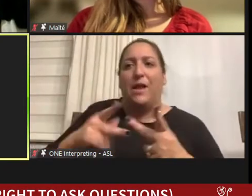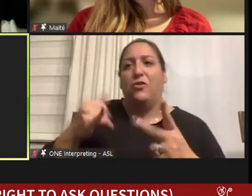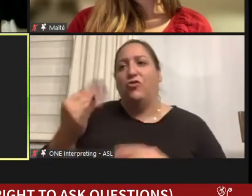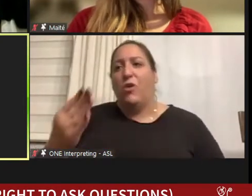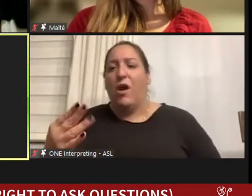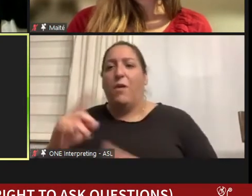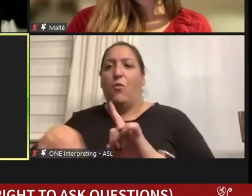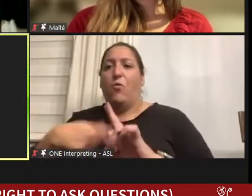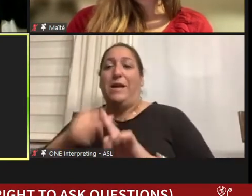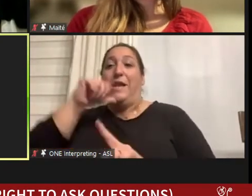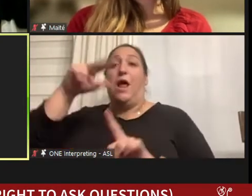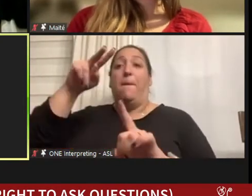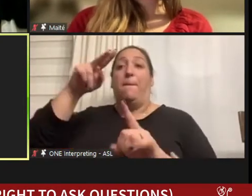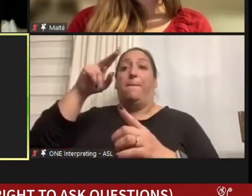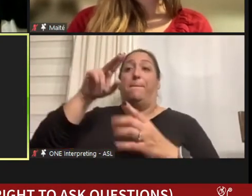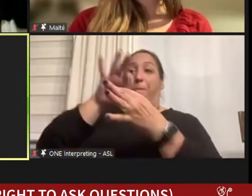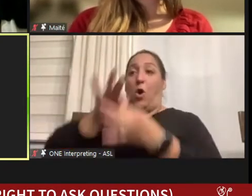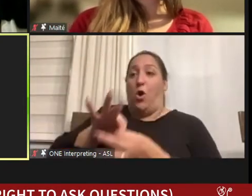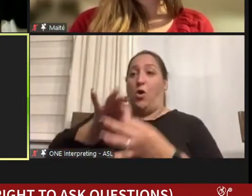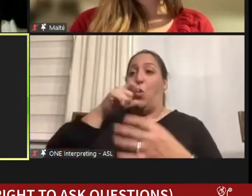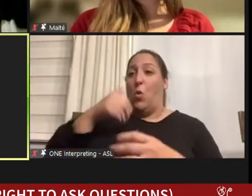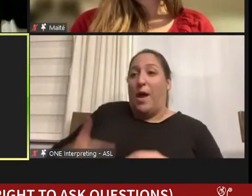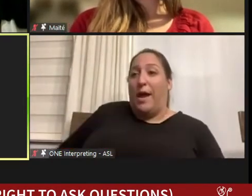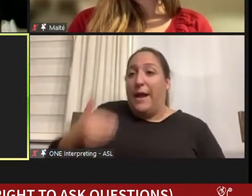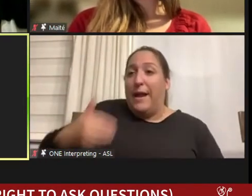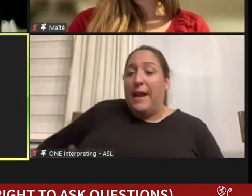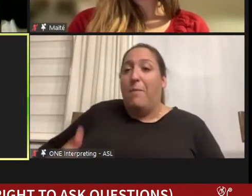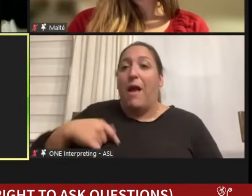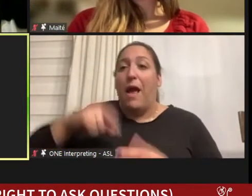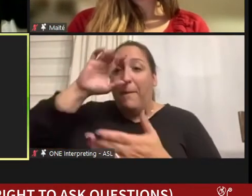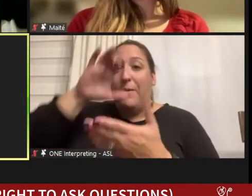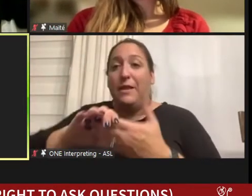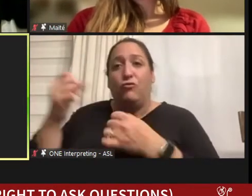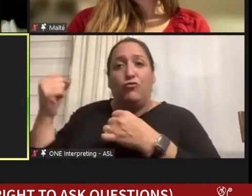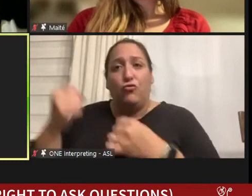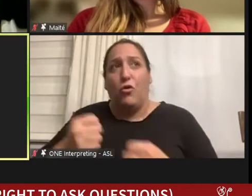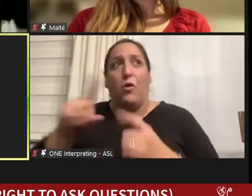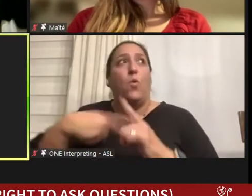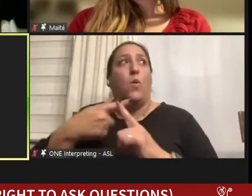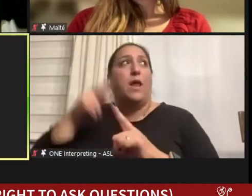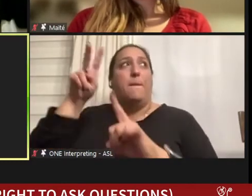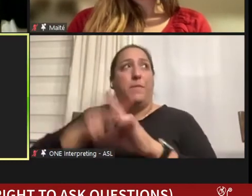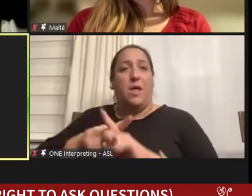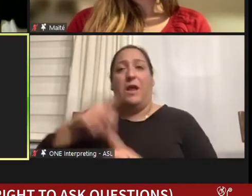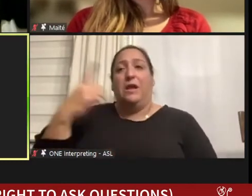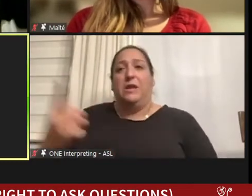of why empirical is I believe very strongly when applying someplace that they also have to apply to